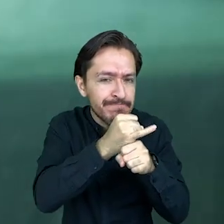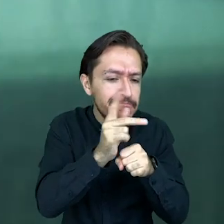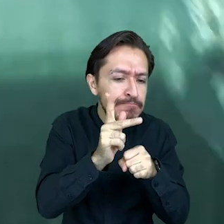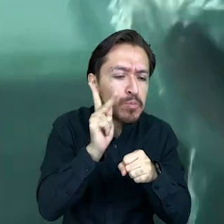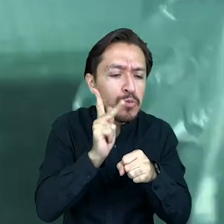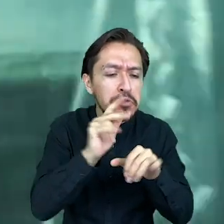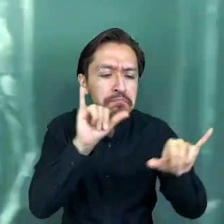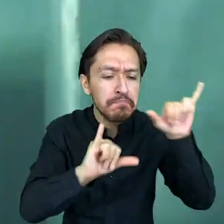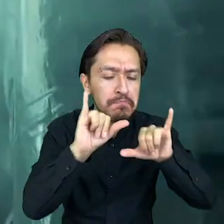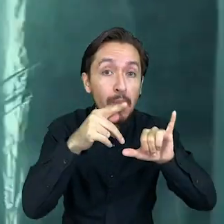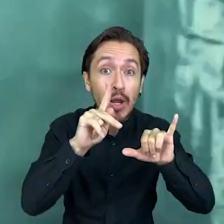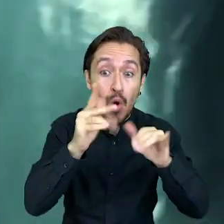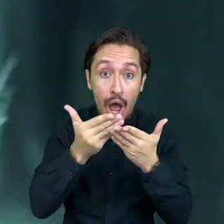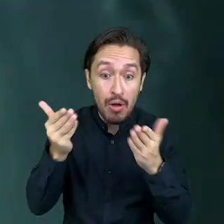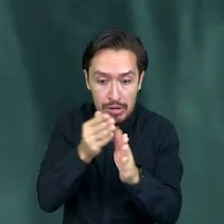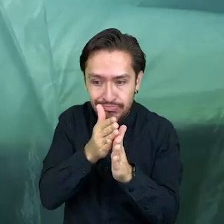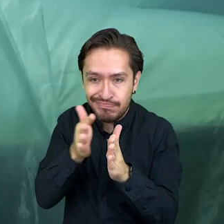The experience [with Taking the Stage]